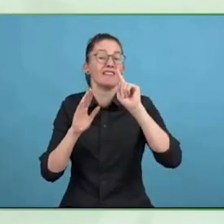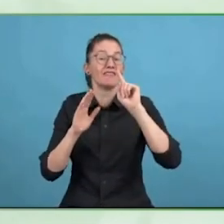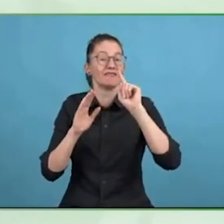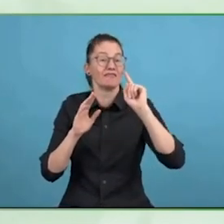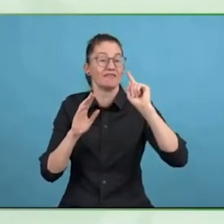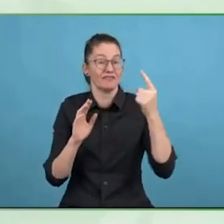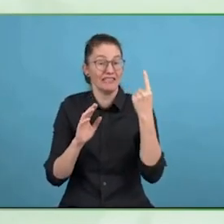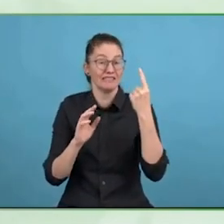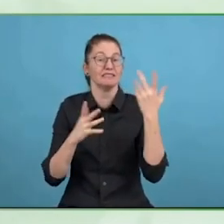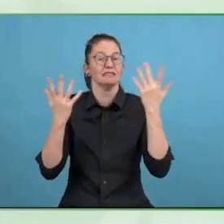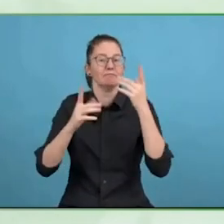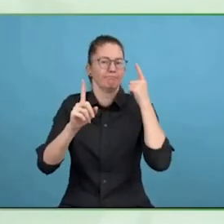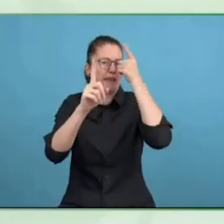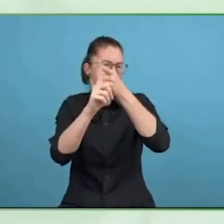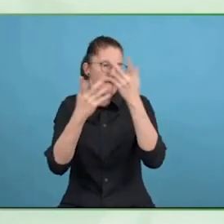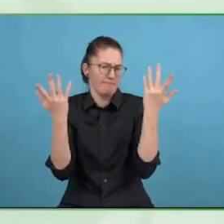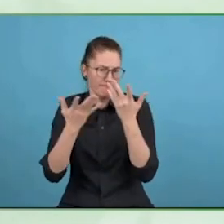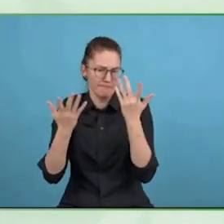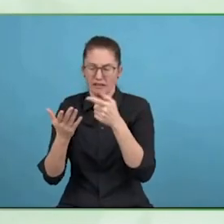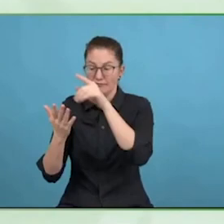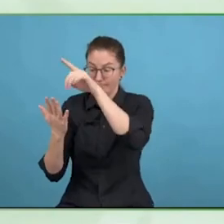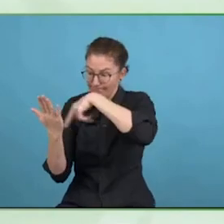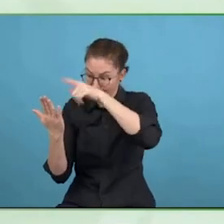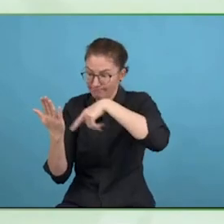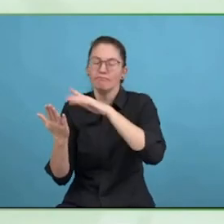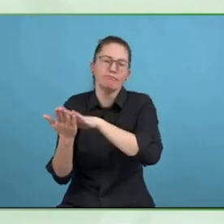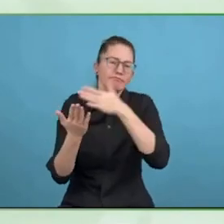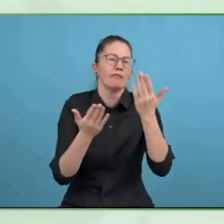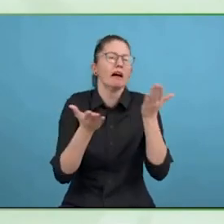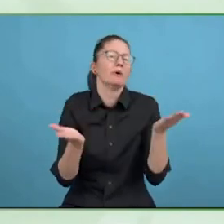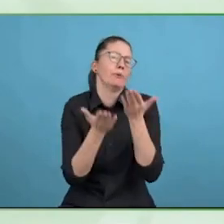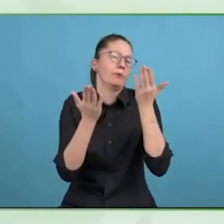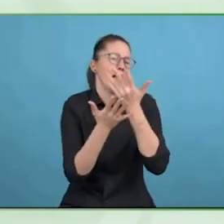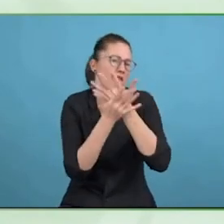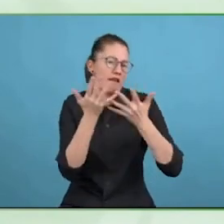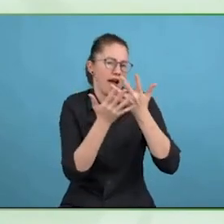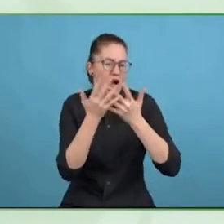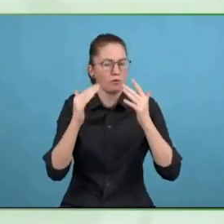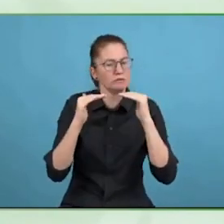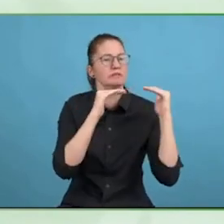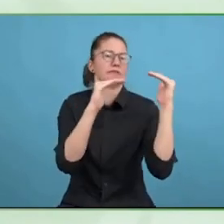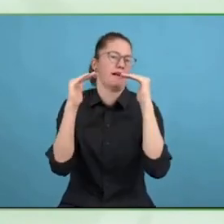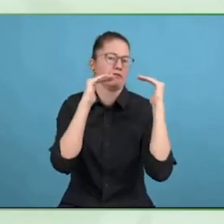Actually, currently. That is one of the things we found, it is not clear for people.